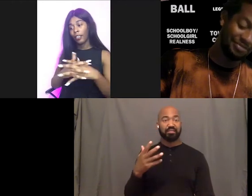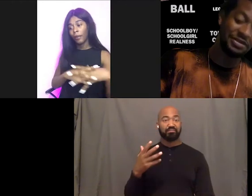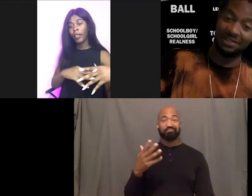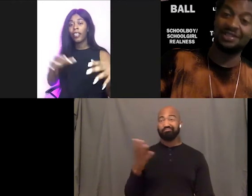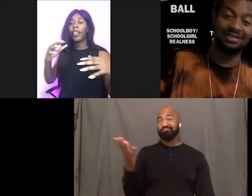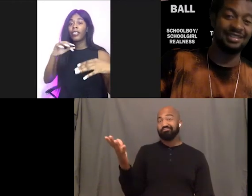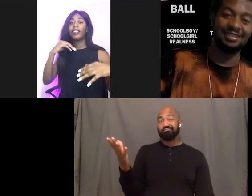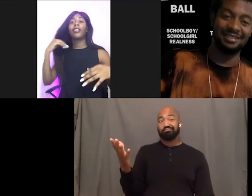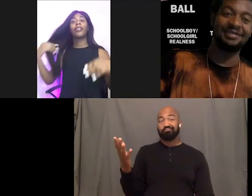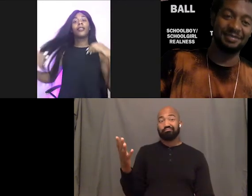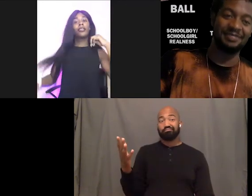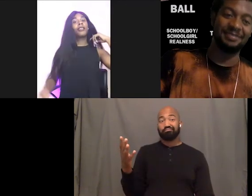my mother has issues.